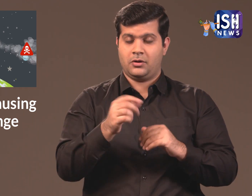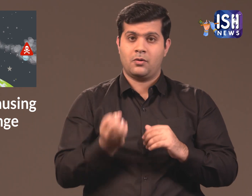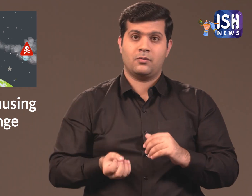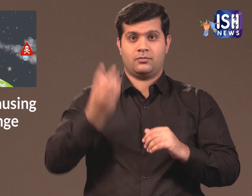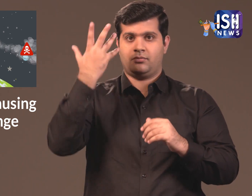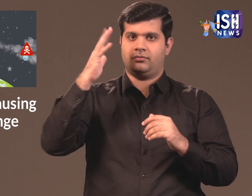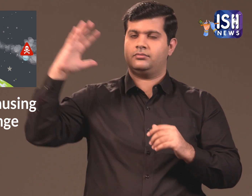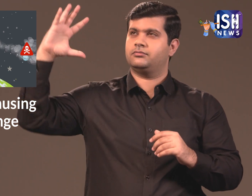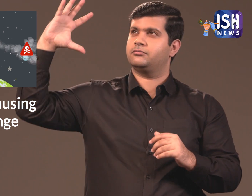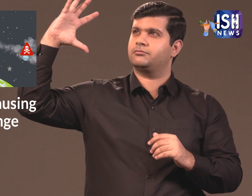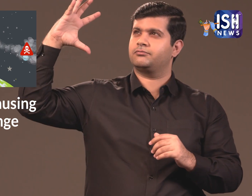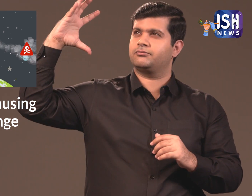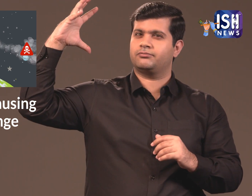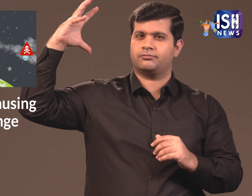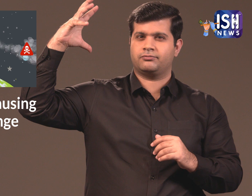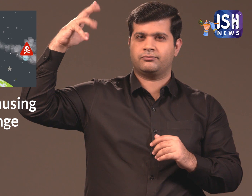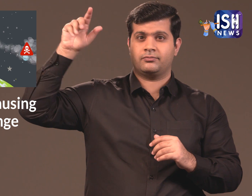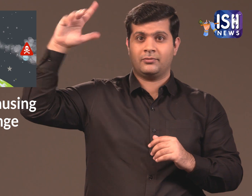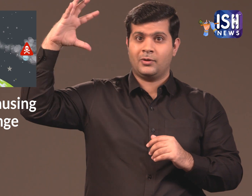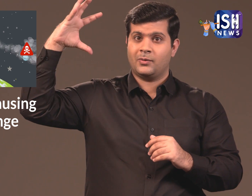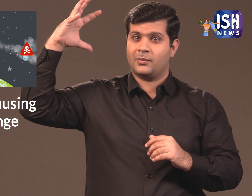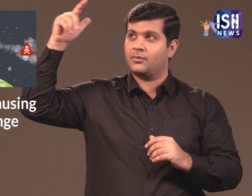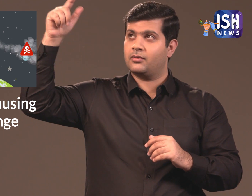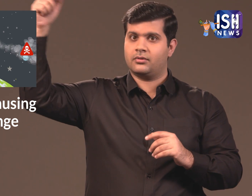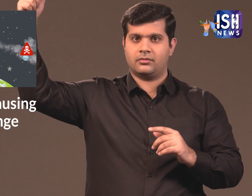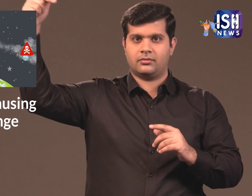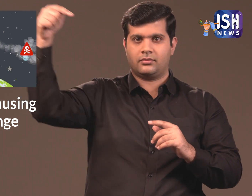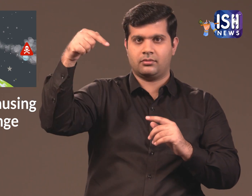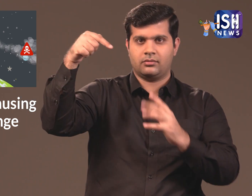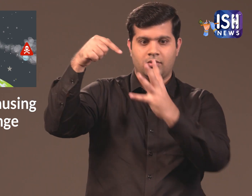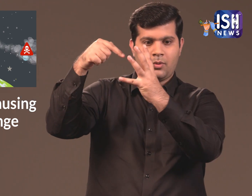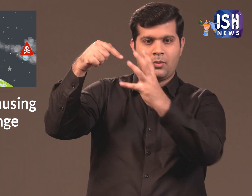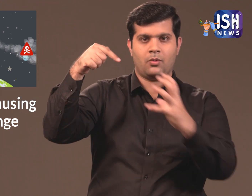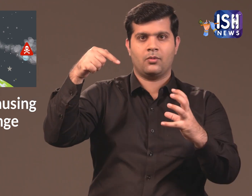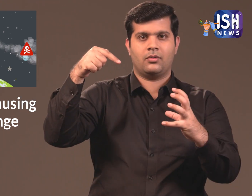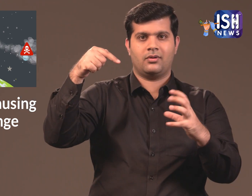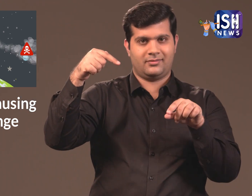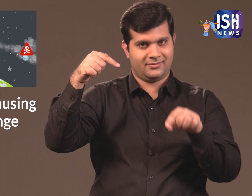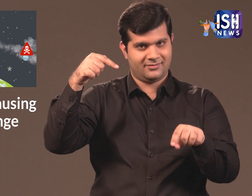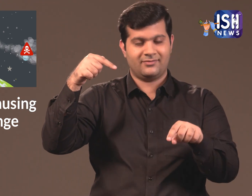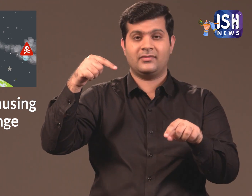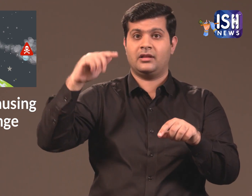During the day when the sun is up, the heat enters the greenhouse.